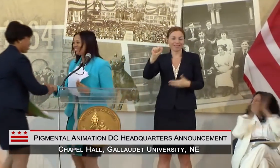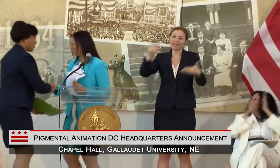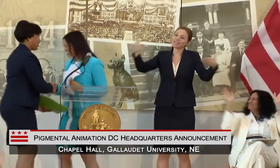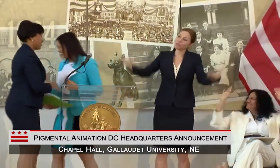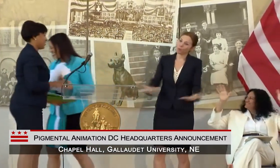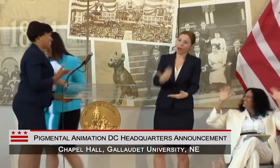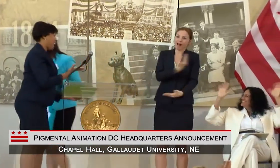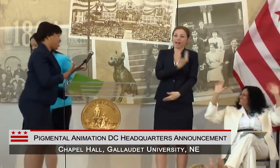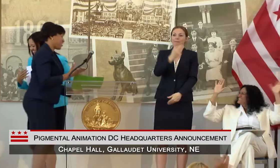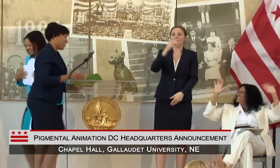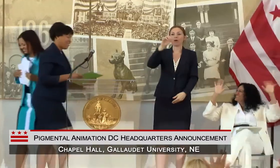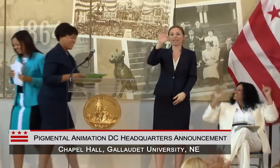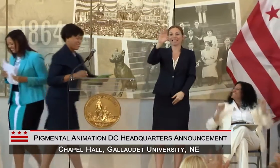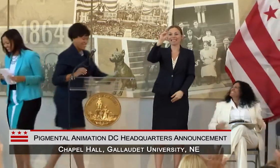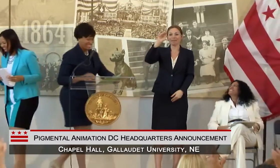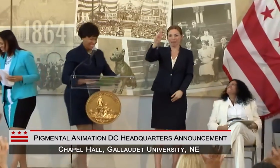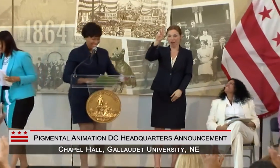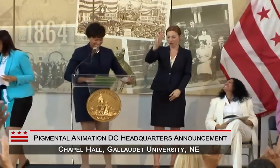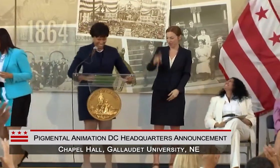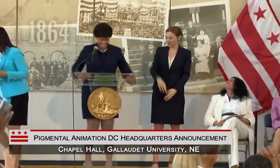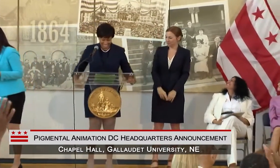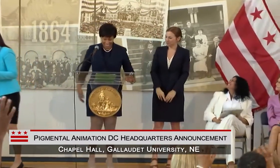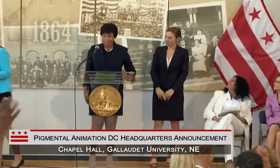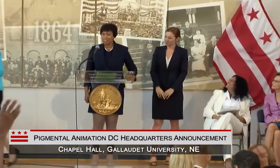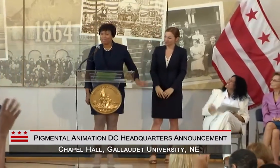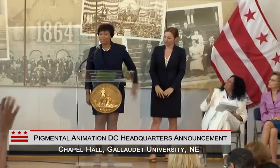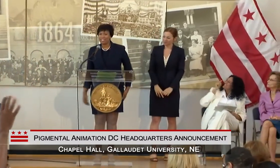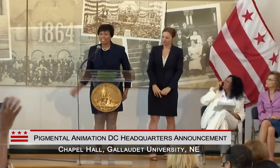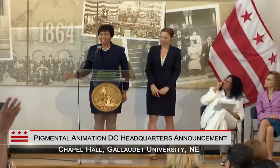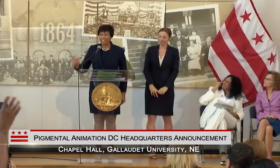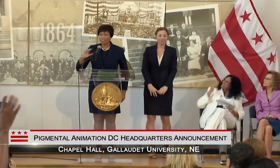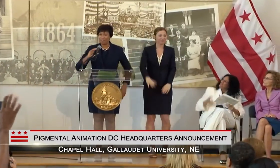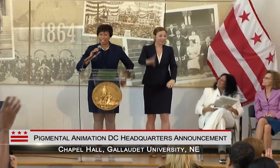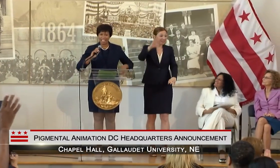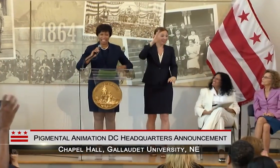WELL, GOOD MORNING, EVERYBODY.